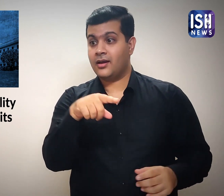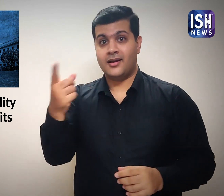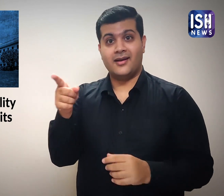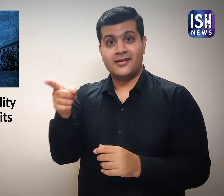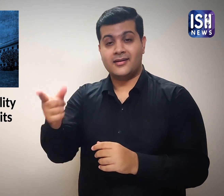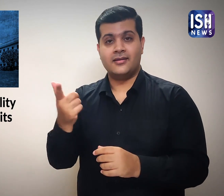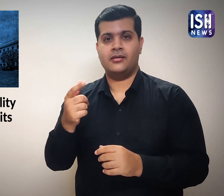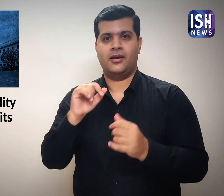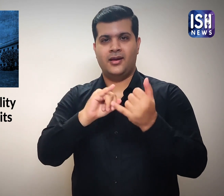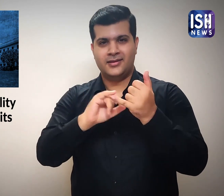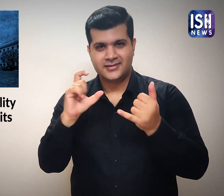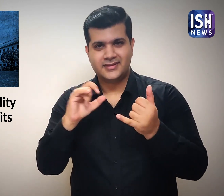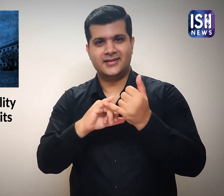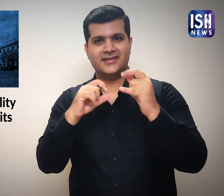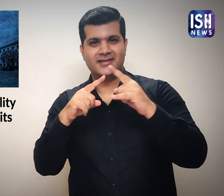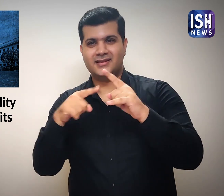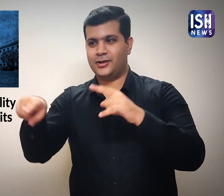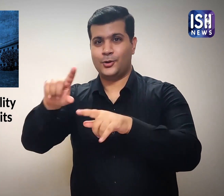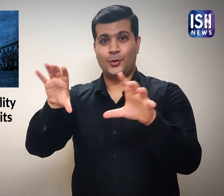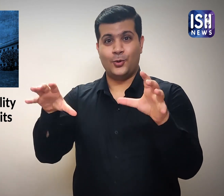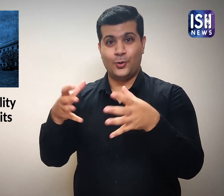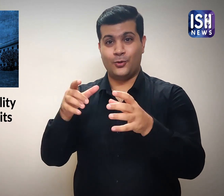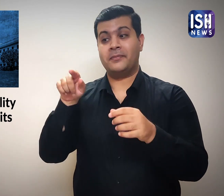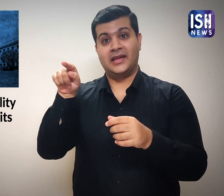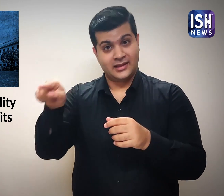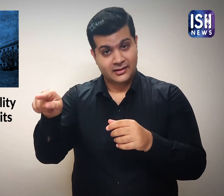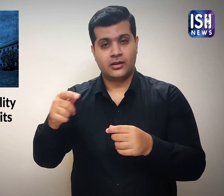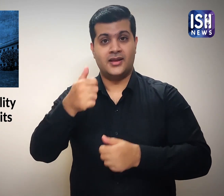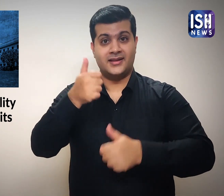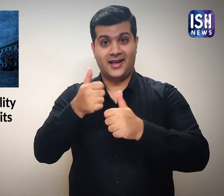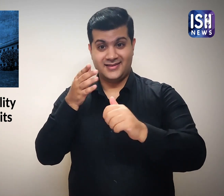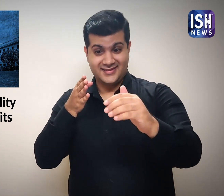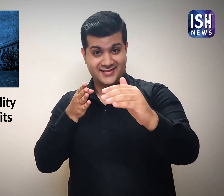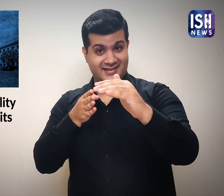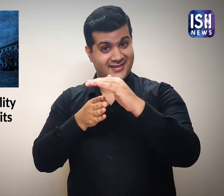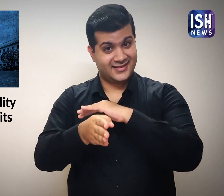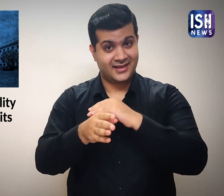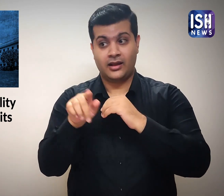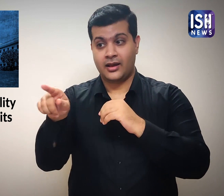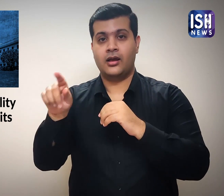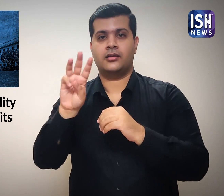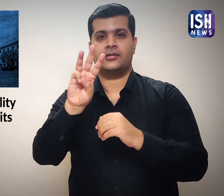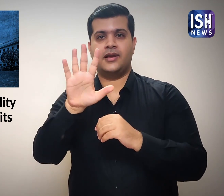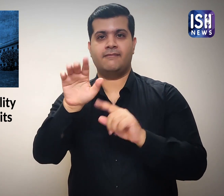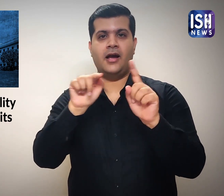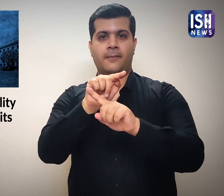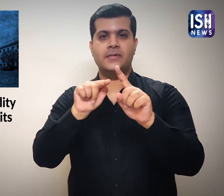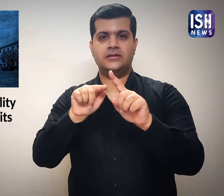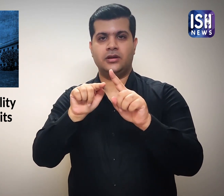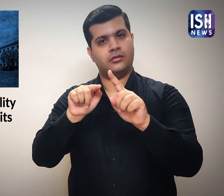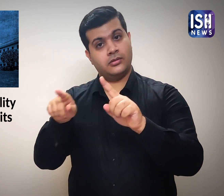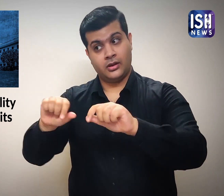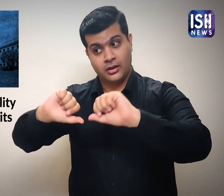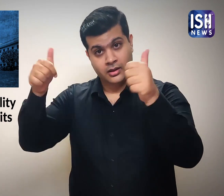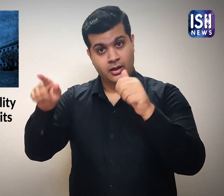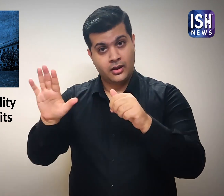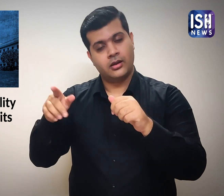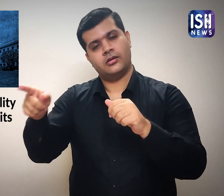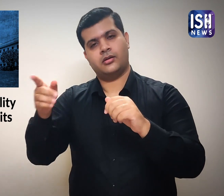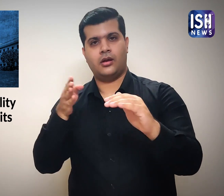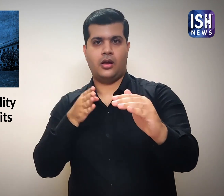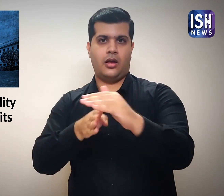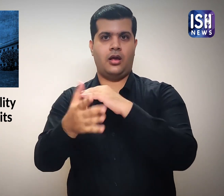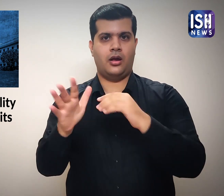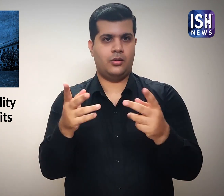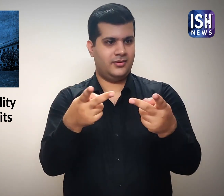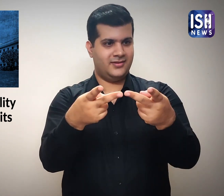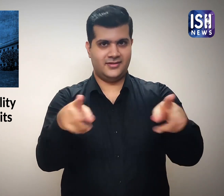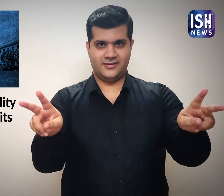But the SC/ST candidates are given a relaxation to 35%.